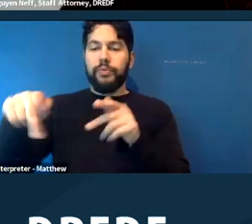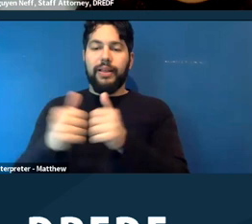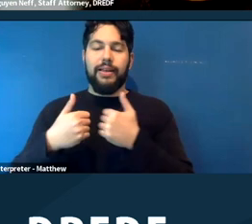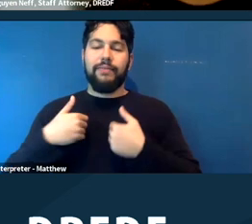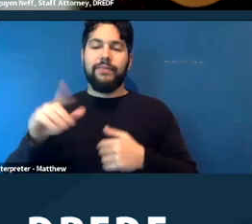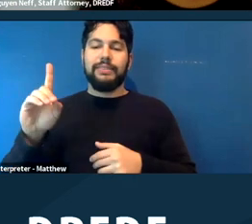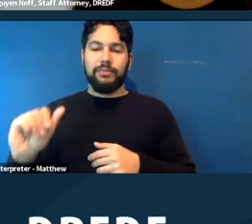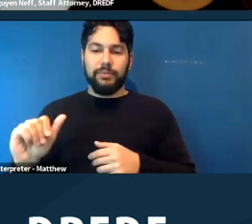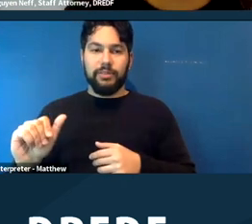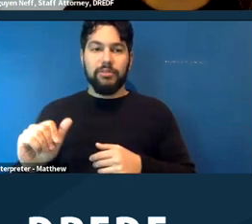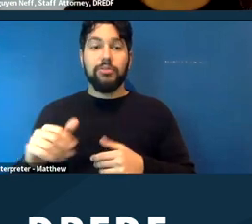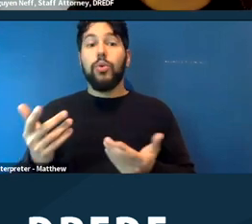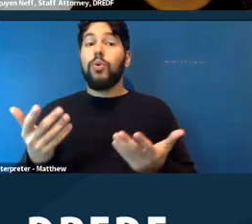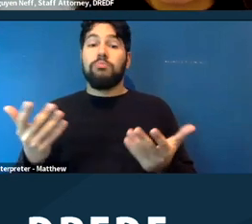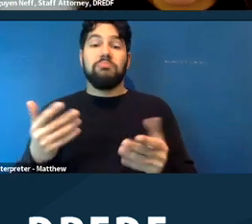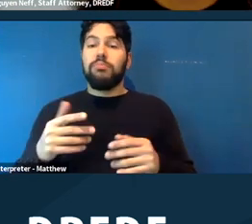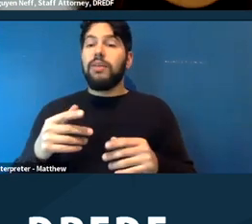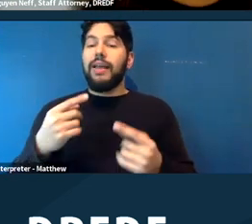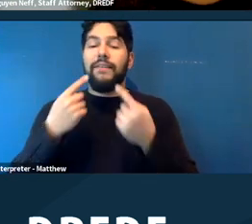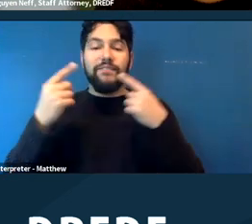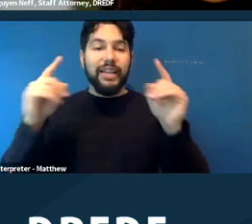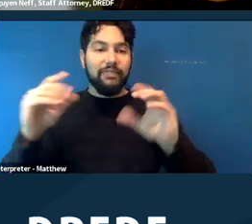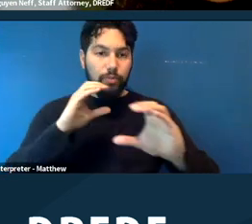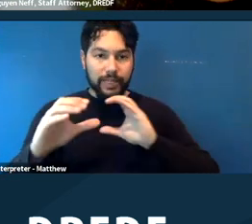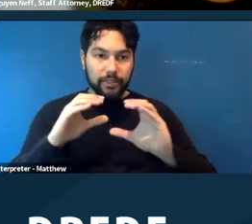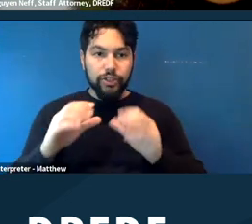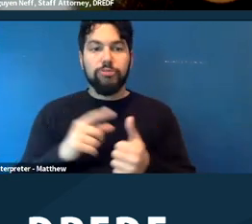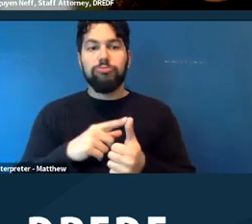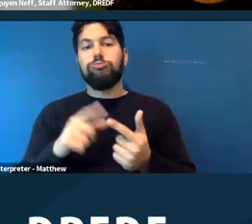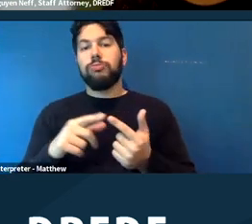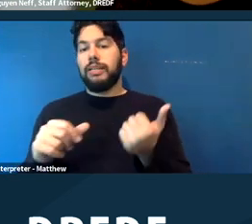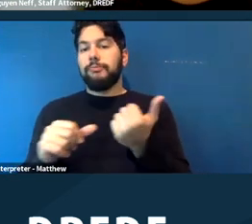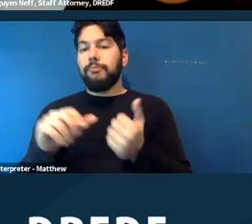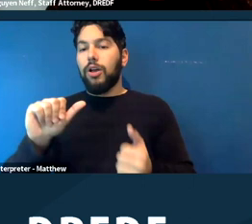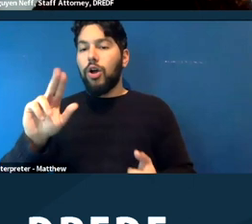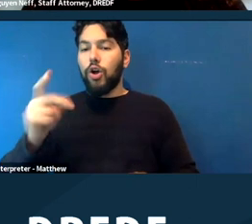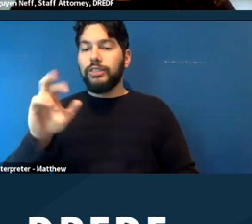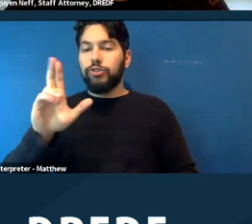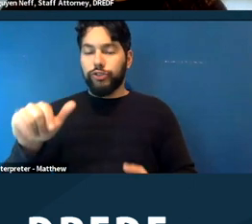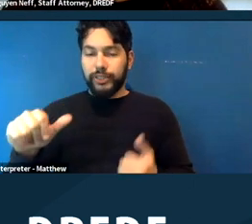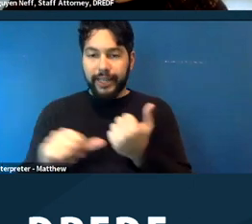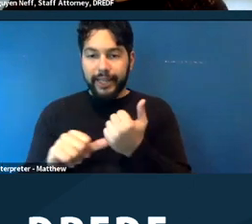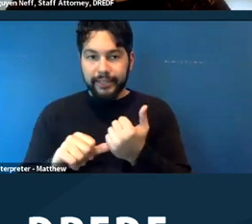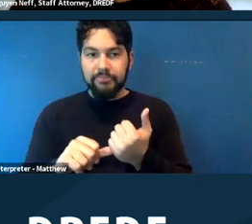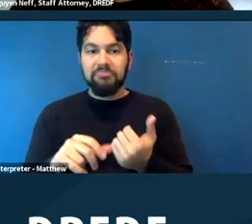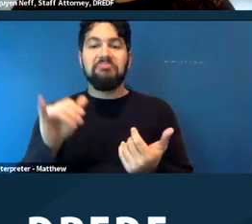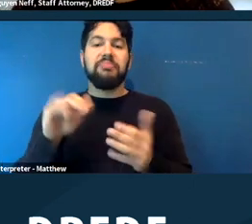effective communication an auxiliary aids. So that generally will be maybe providing an ASL